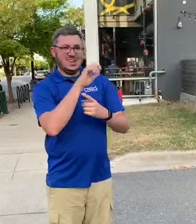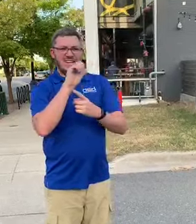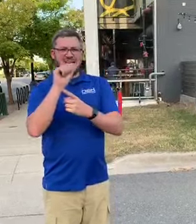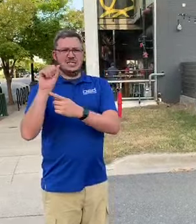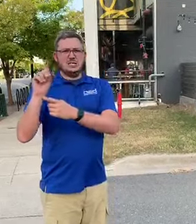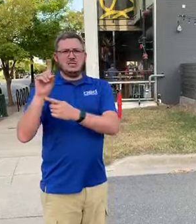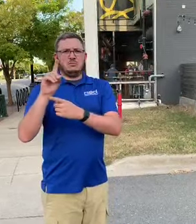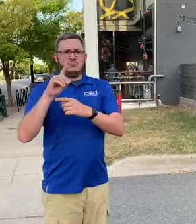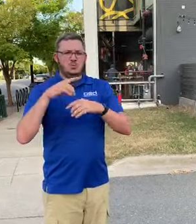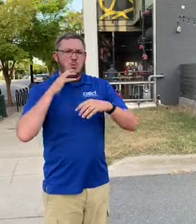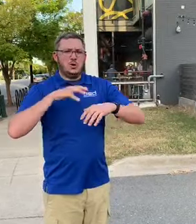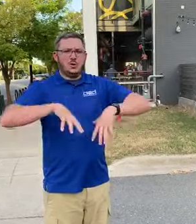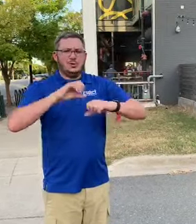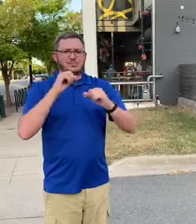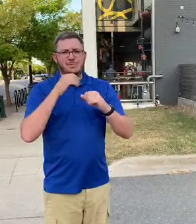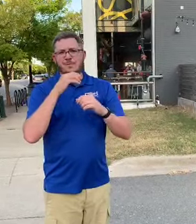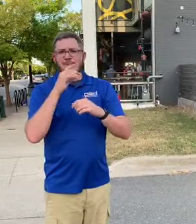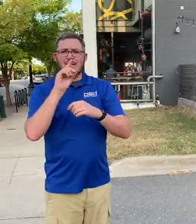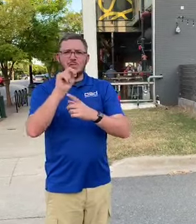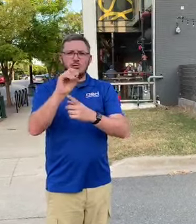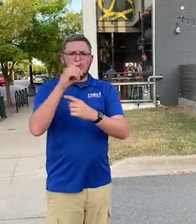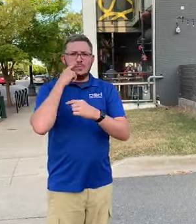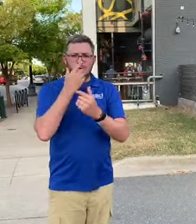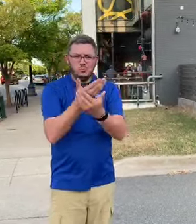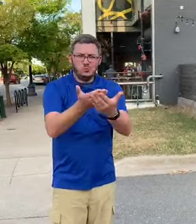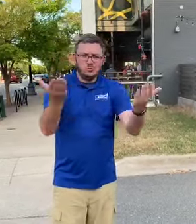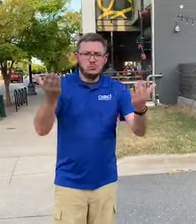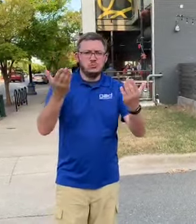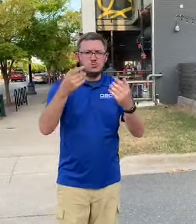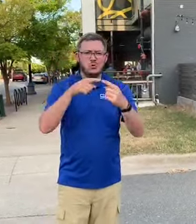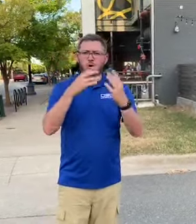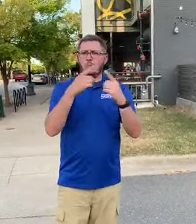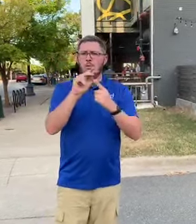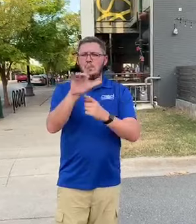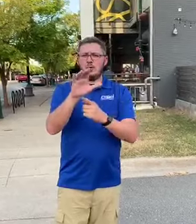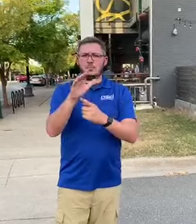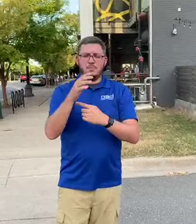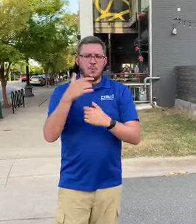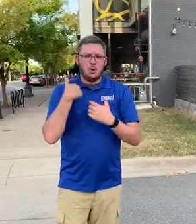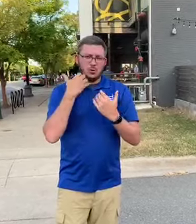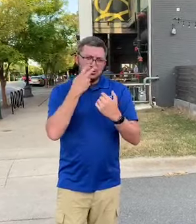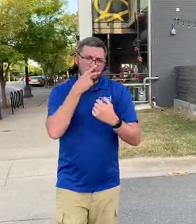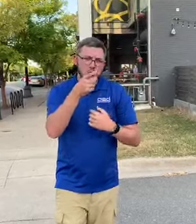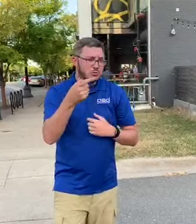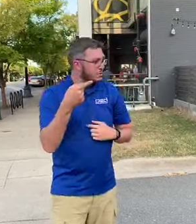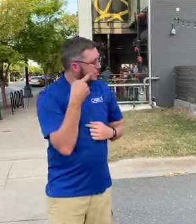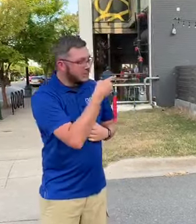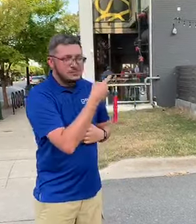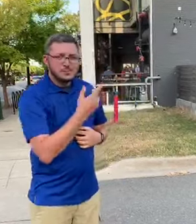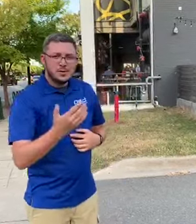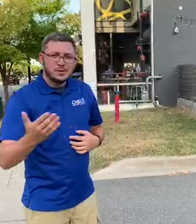Come and join us at DNO, we're hosting this just for you! DNO will be open to the public. We're excited to see you there!